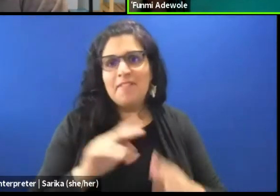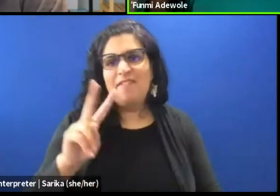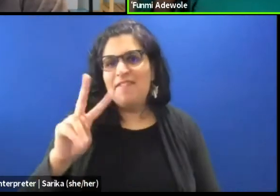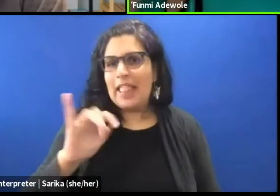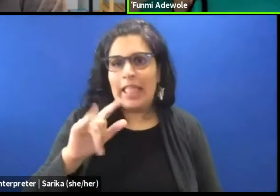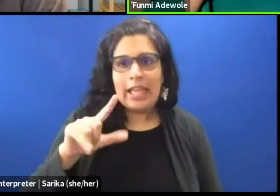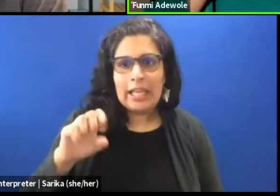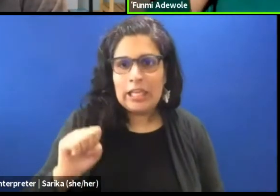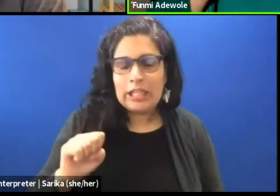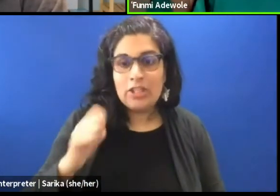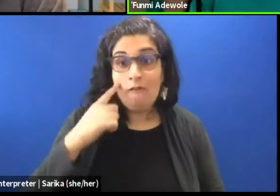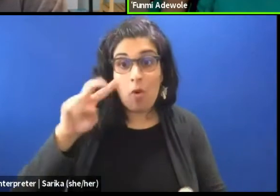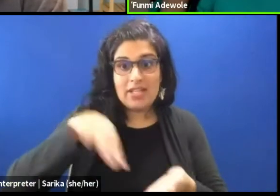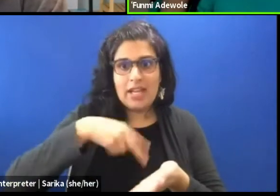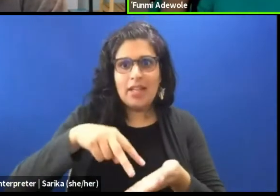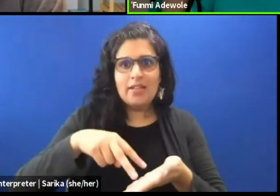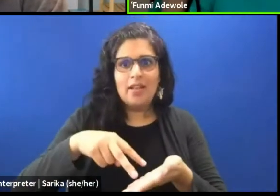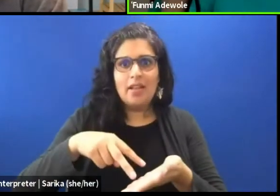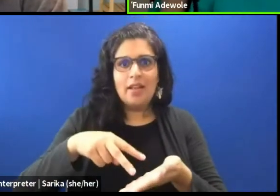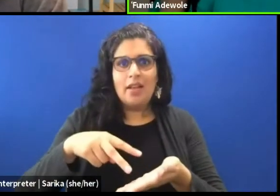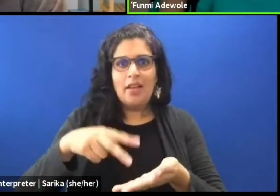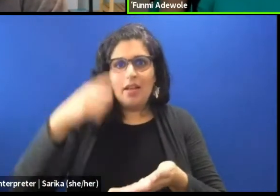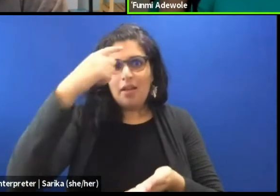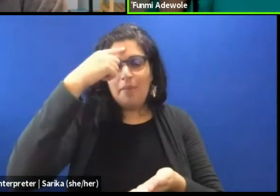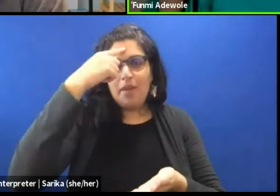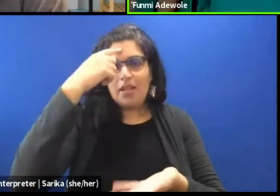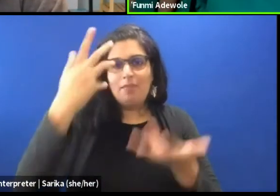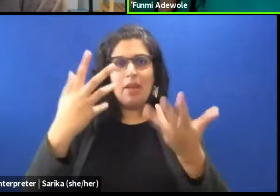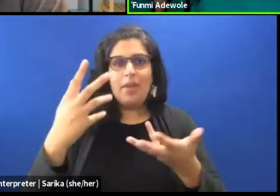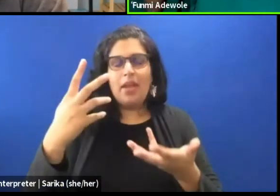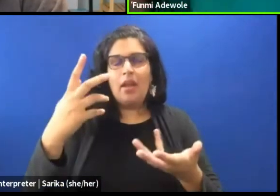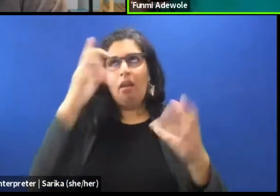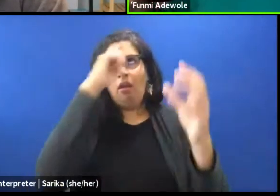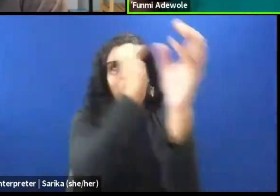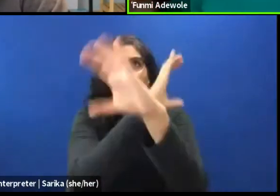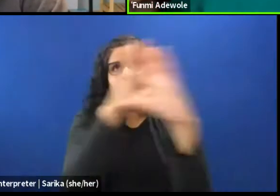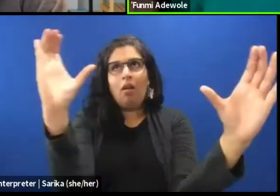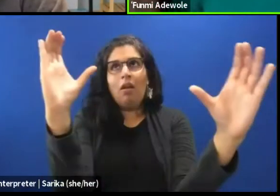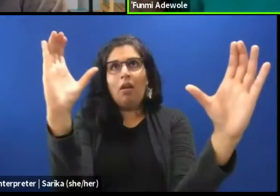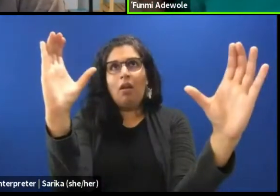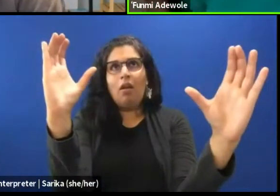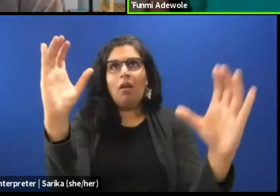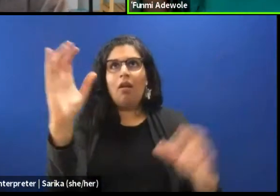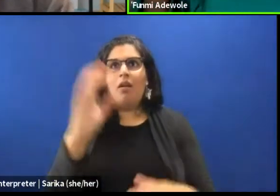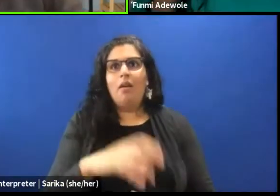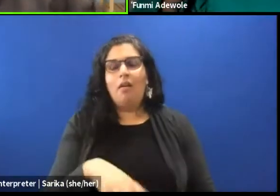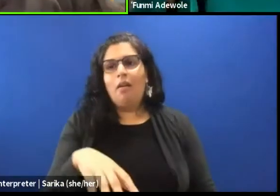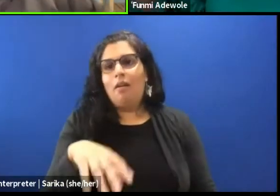you know their minds might go to holiday brochures, or they might even go to Oxfam. Safaris and yap!